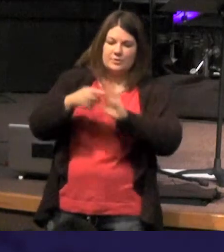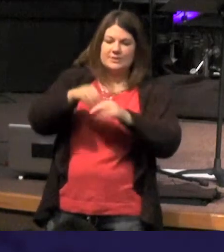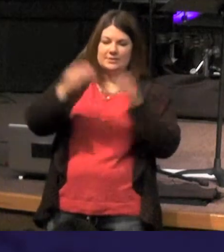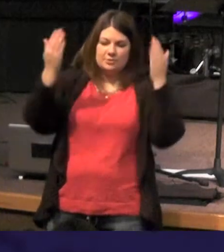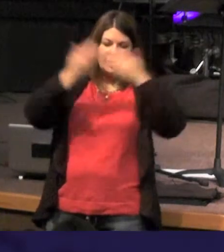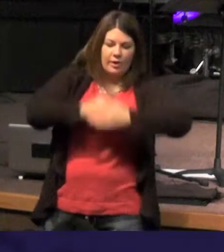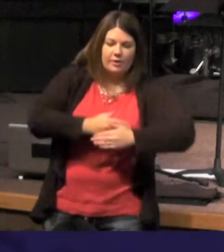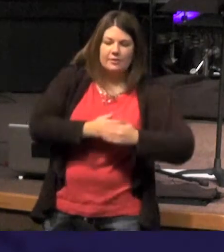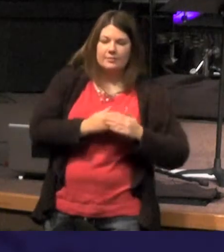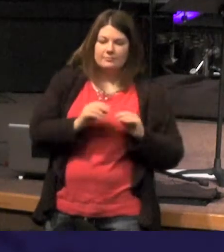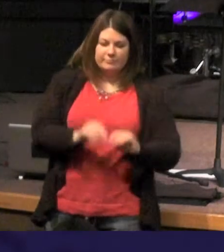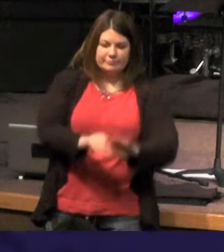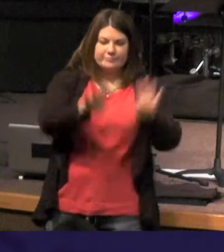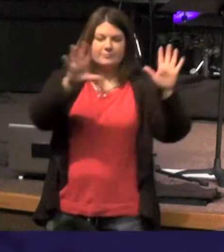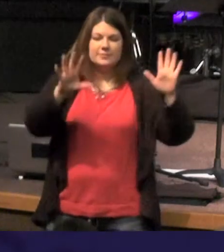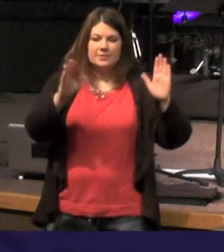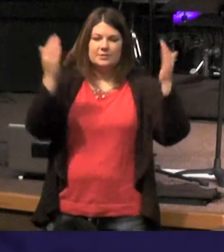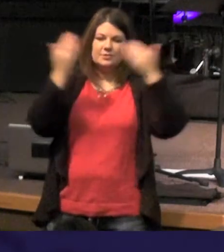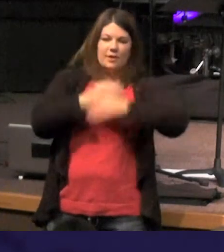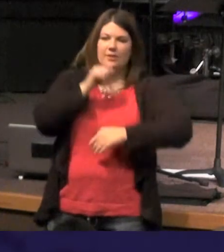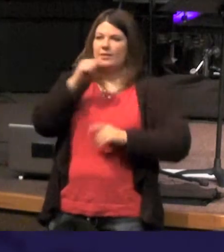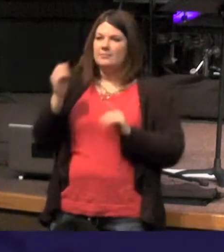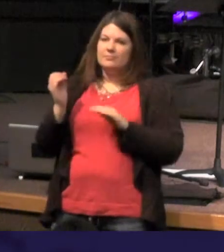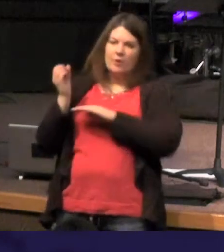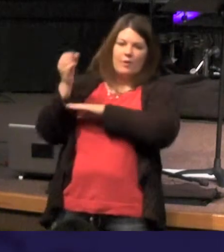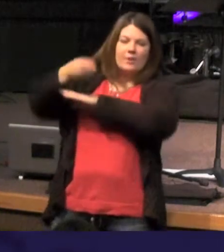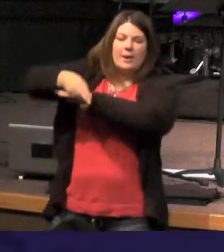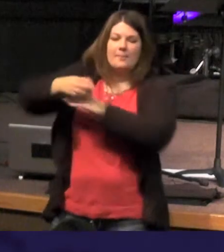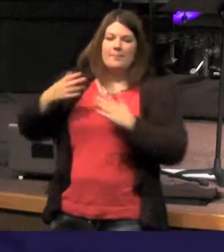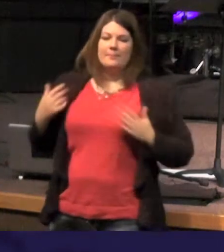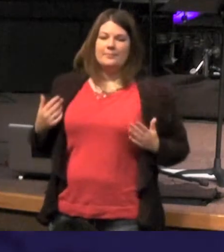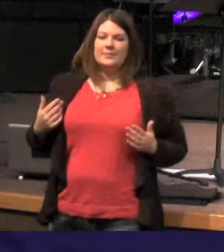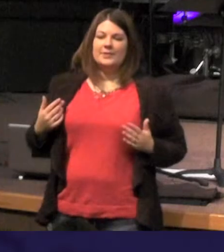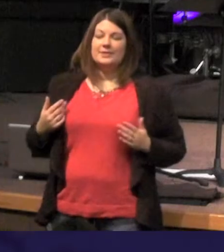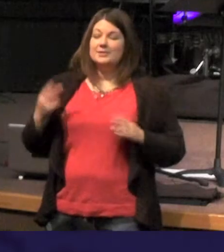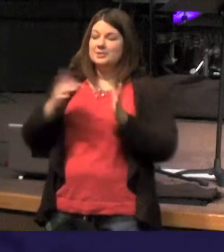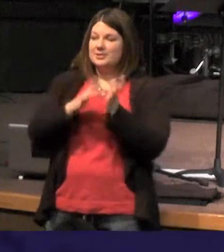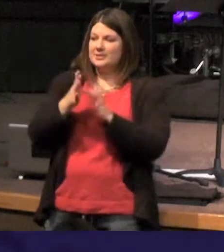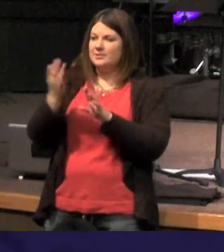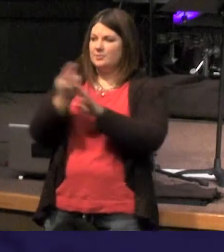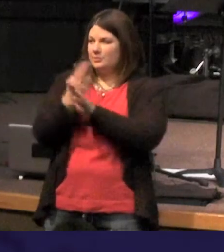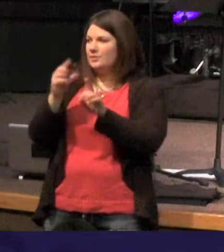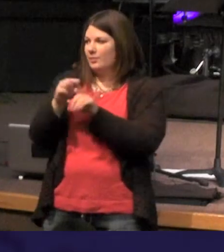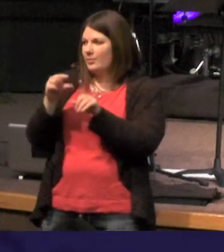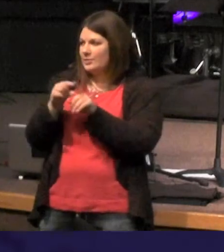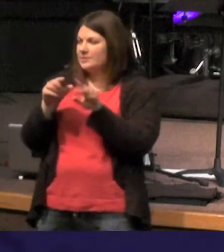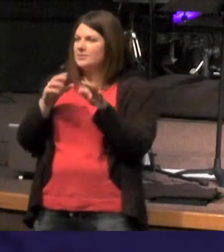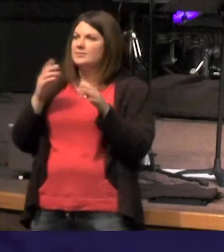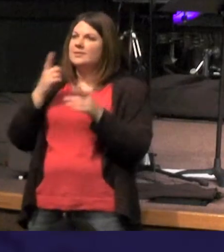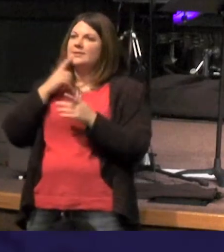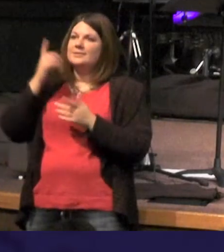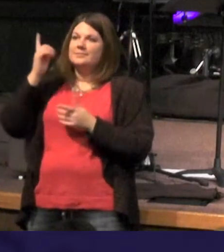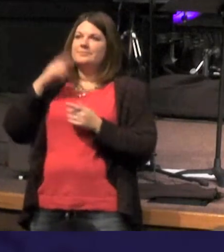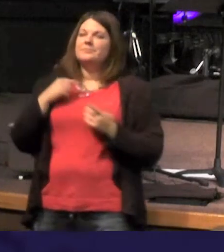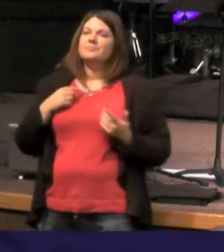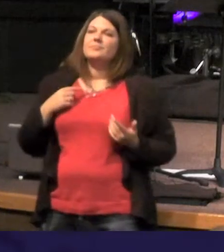has not overcome it and Jesus is going to use those very words to say these type of things a he's gonna say